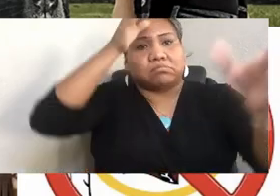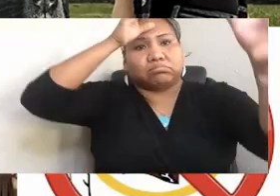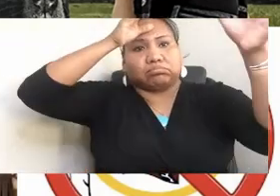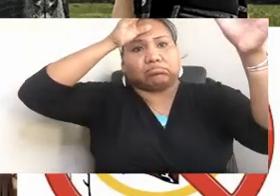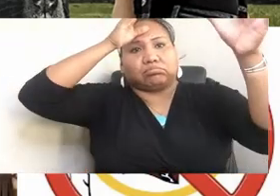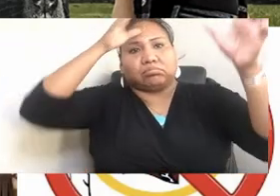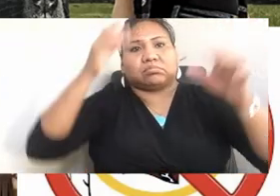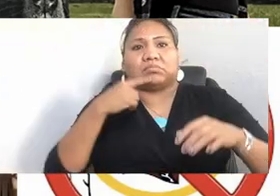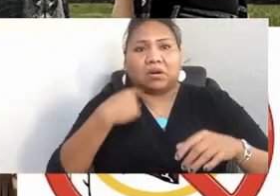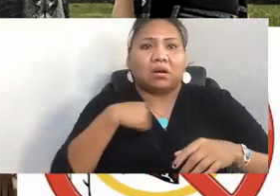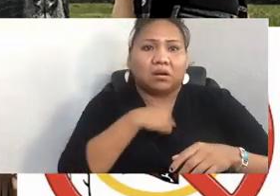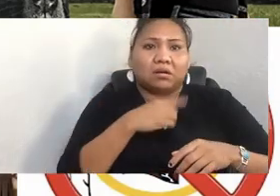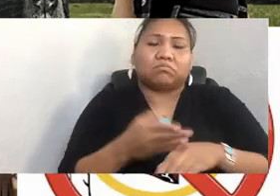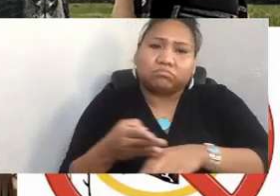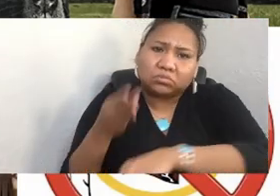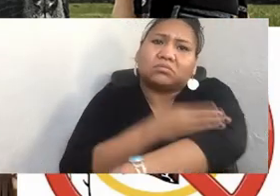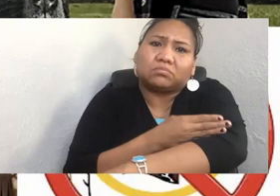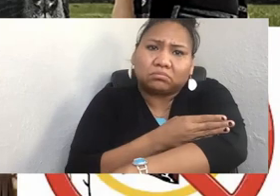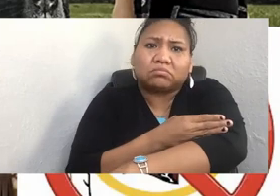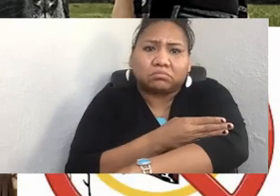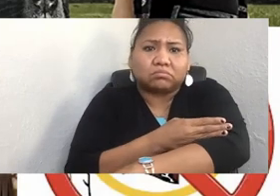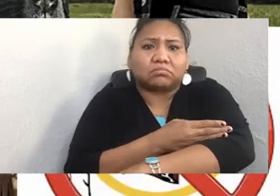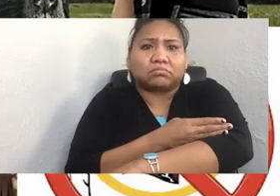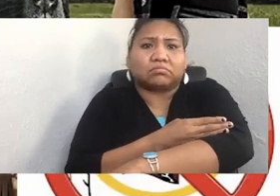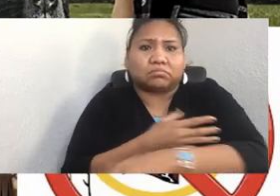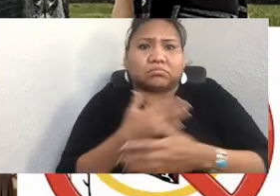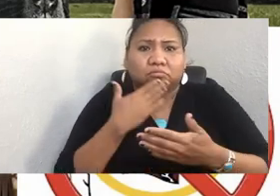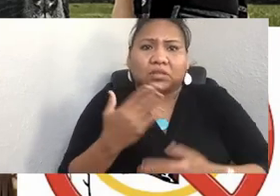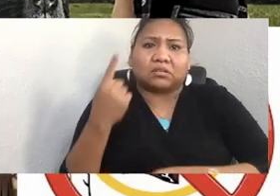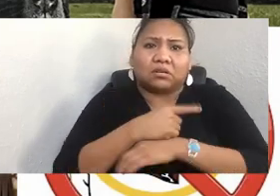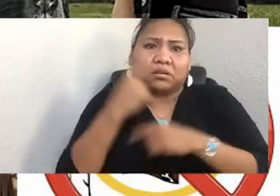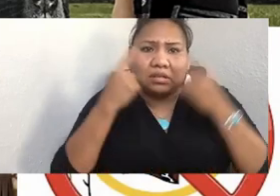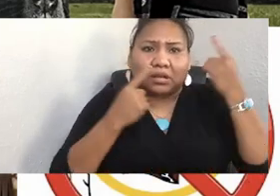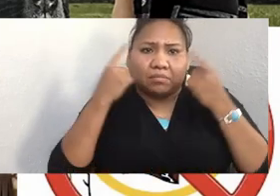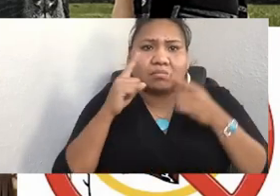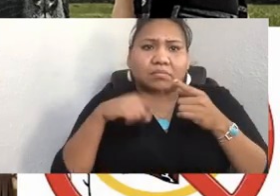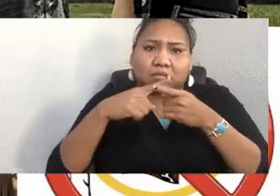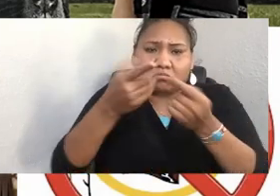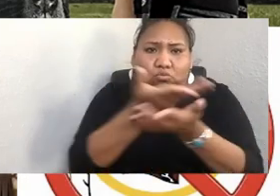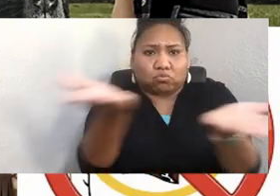about those accomplishments as we're celebrating. And for the rest of my time today, I'm